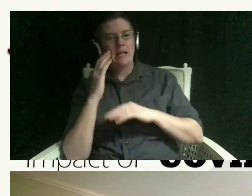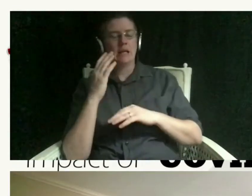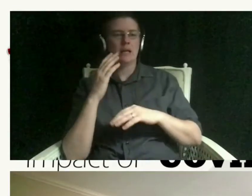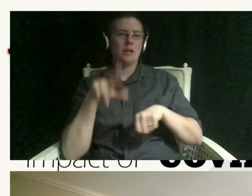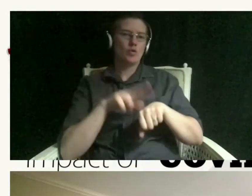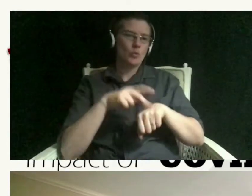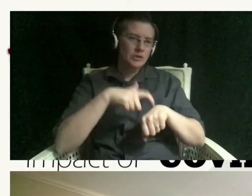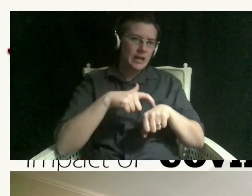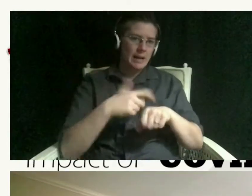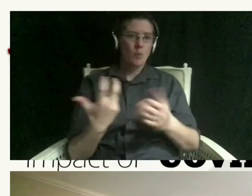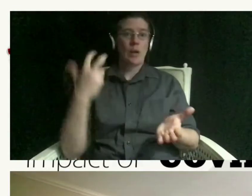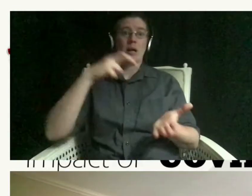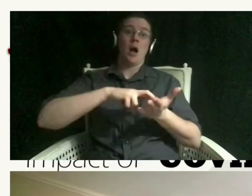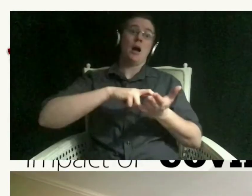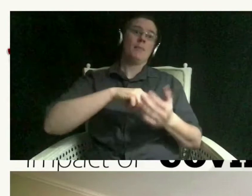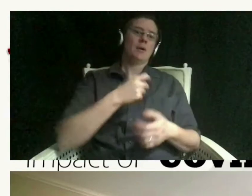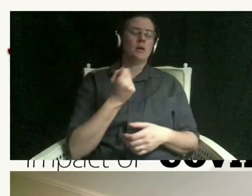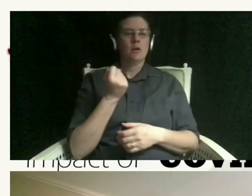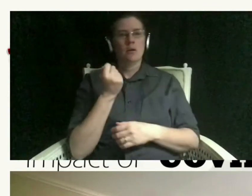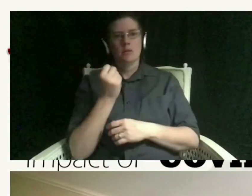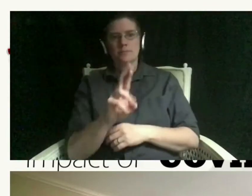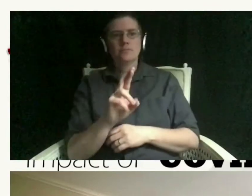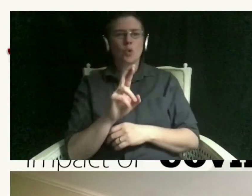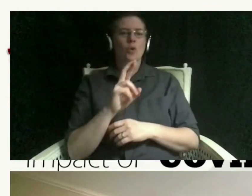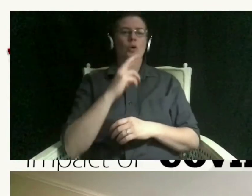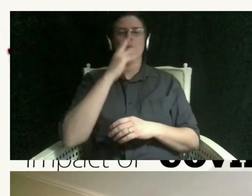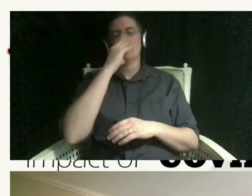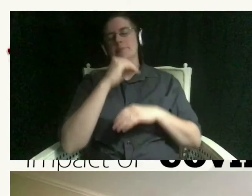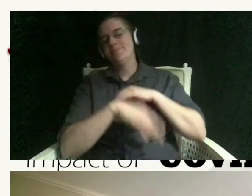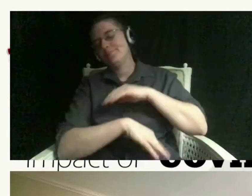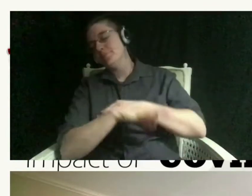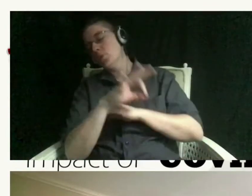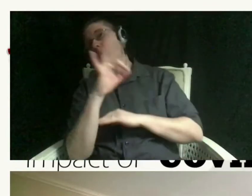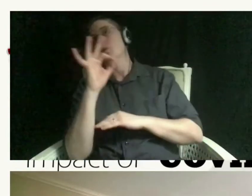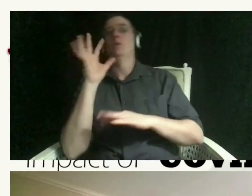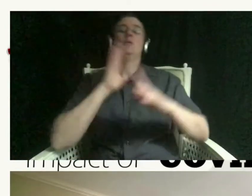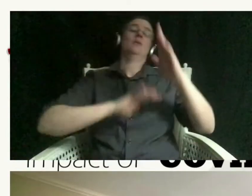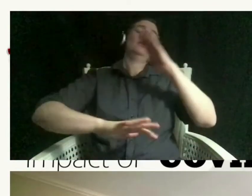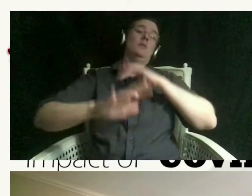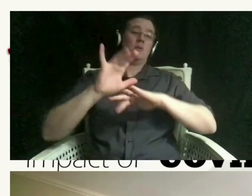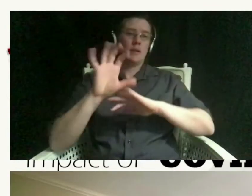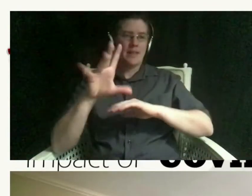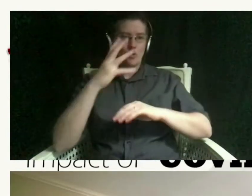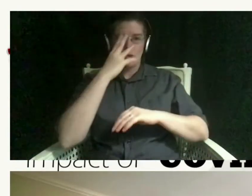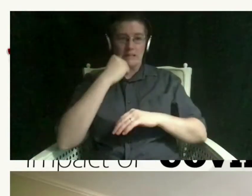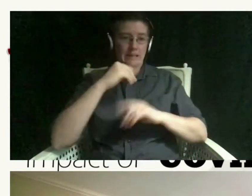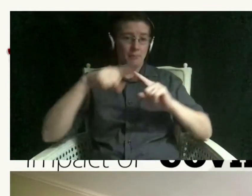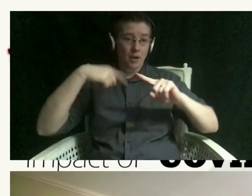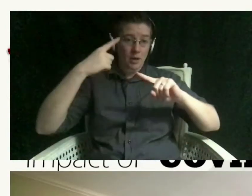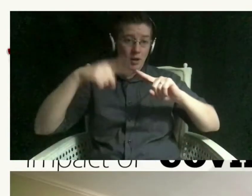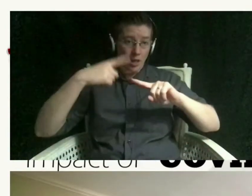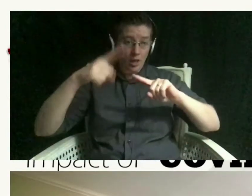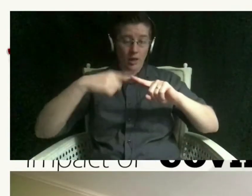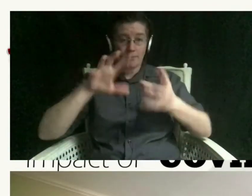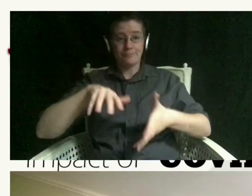otherwise you go to bed late you sleep in late and then your circadian rhythm is off and your ability